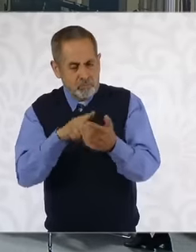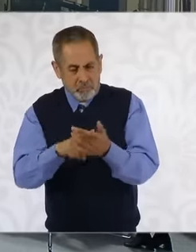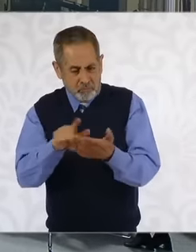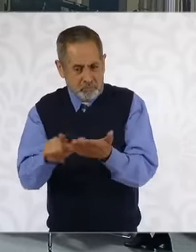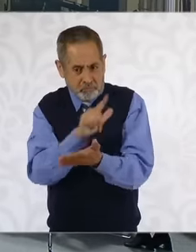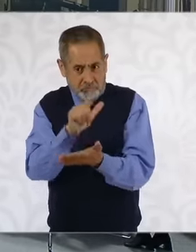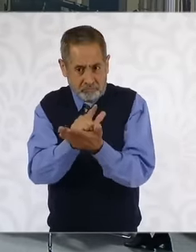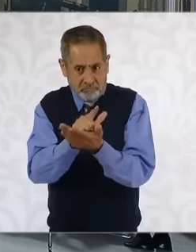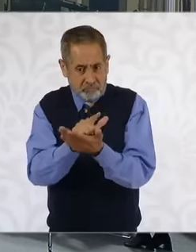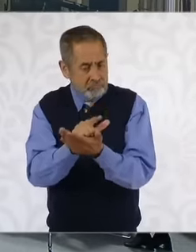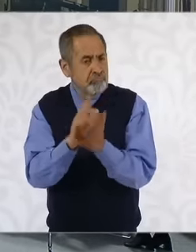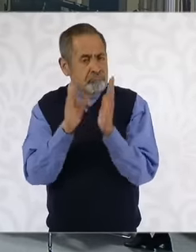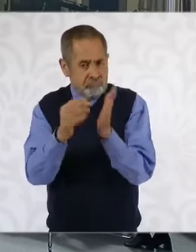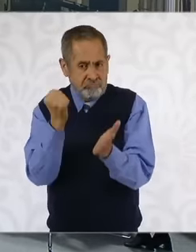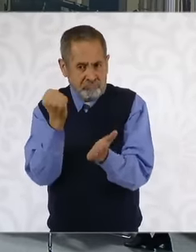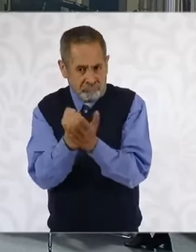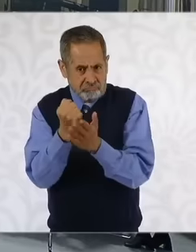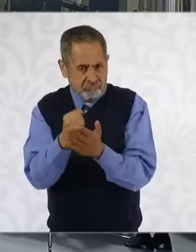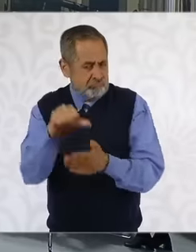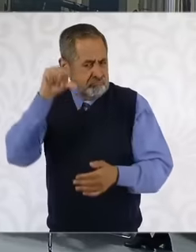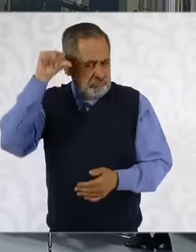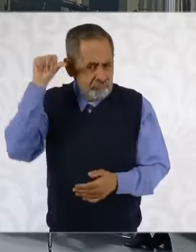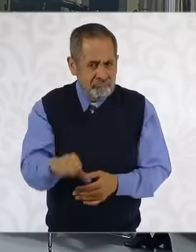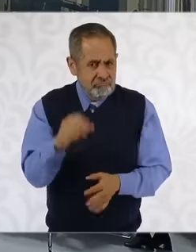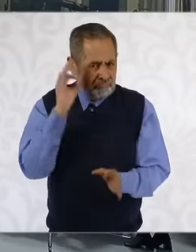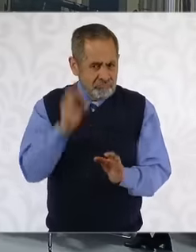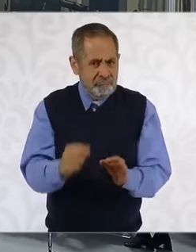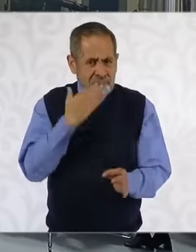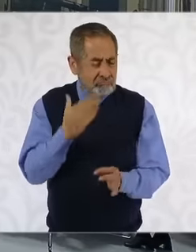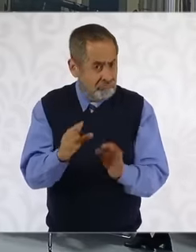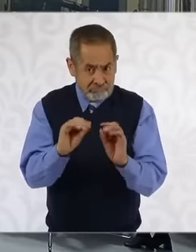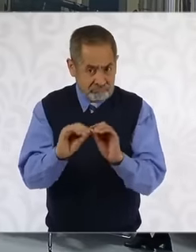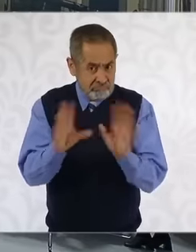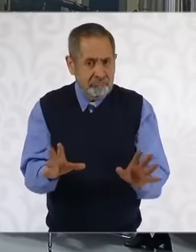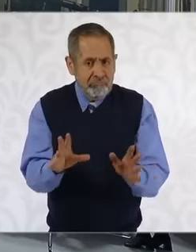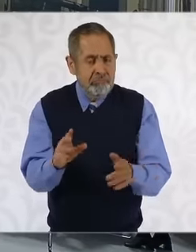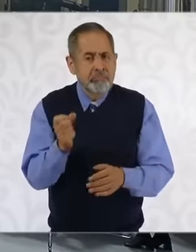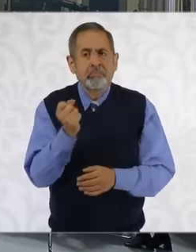this modification to the Constitution because there are Mexicans who sometimes